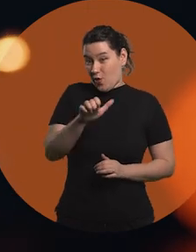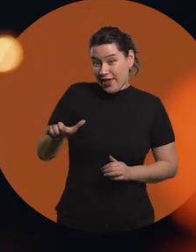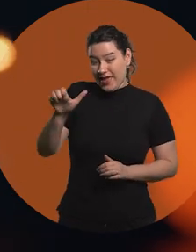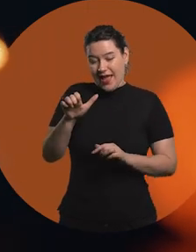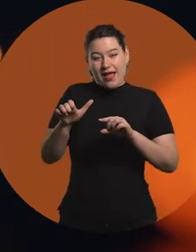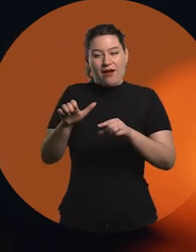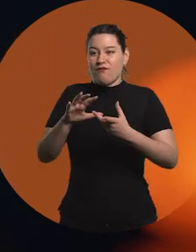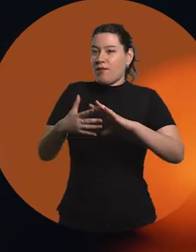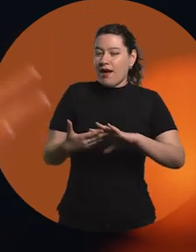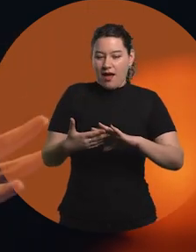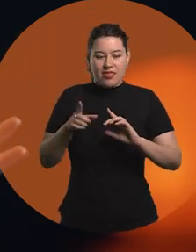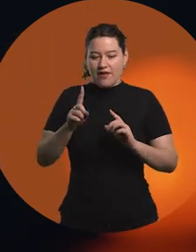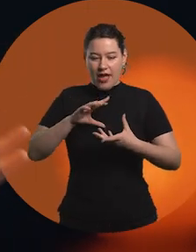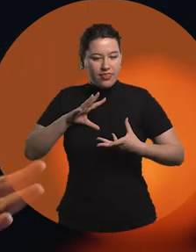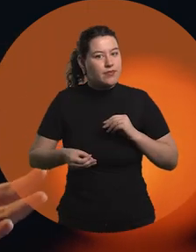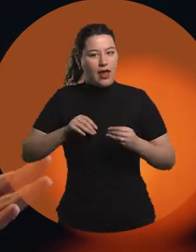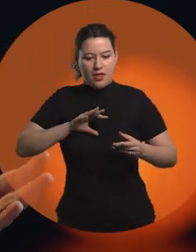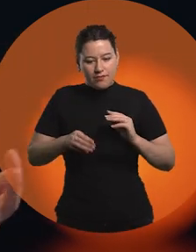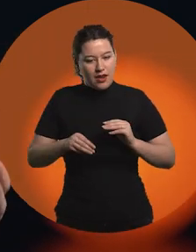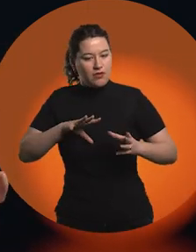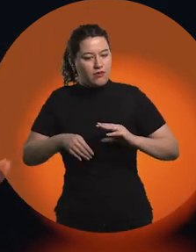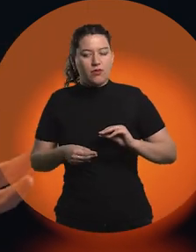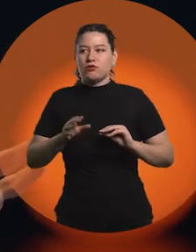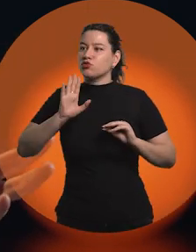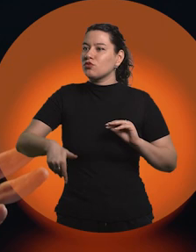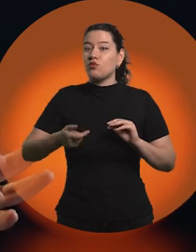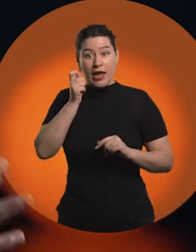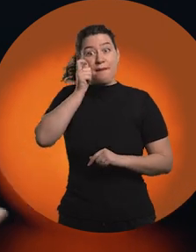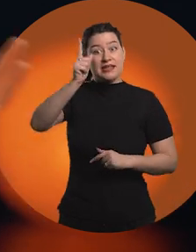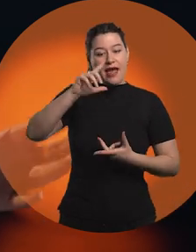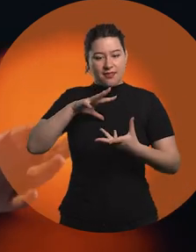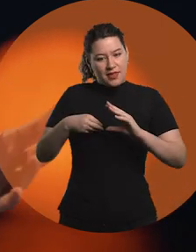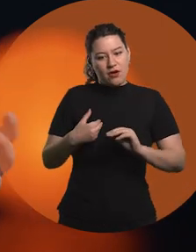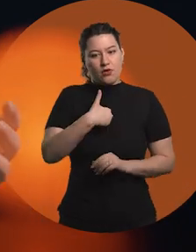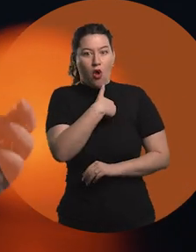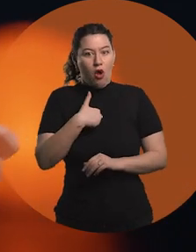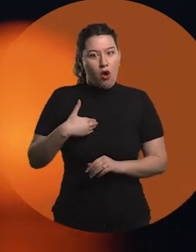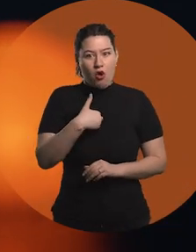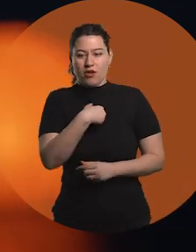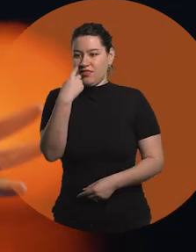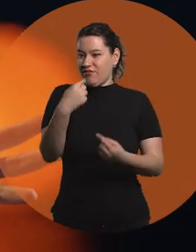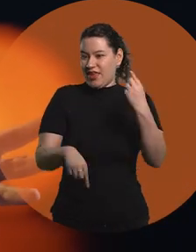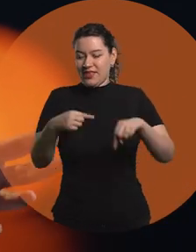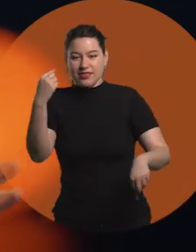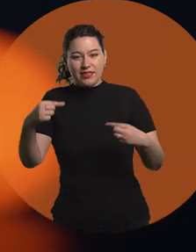is the adaptability that you need to have, the ability to adapt to different roles, to be able to wear different hats.